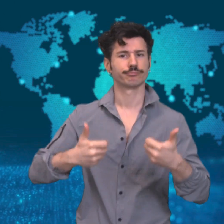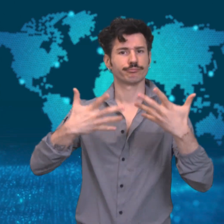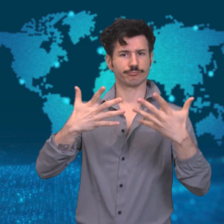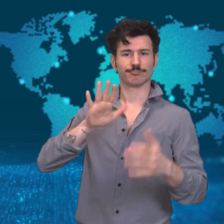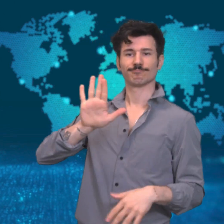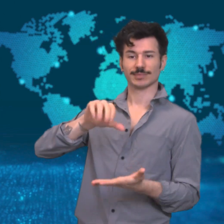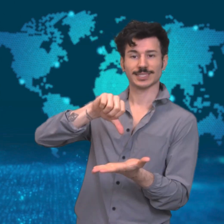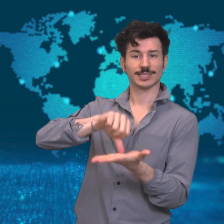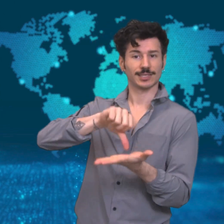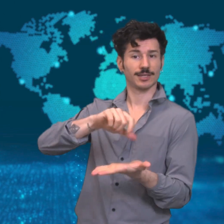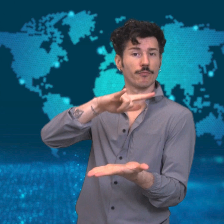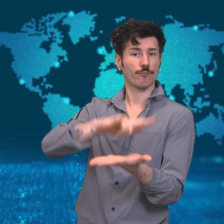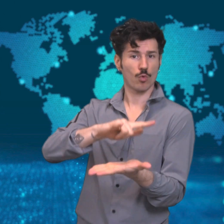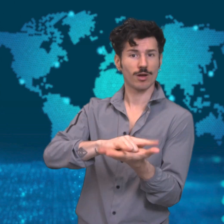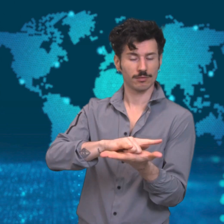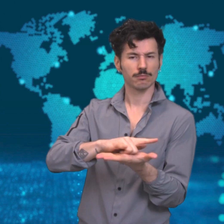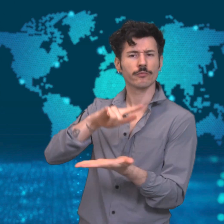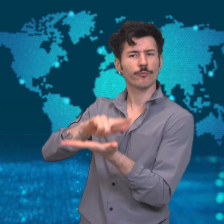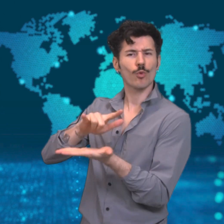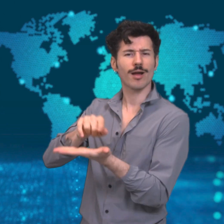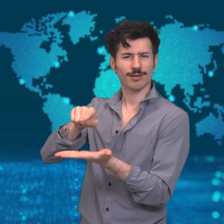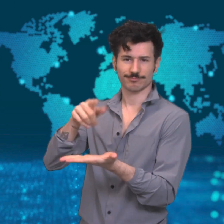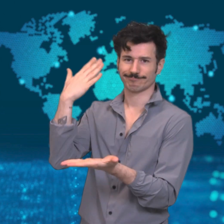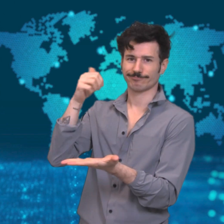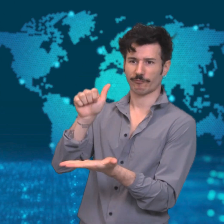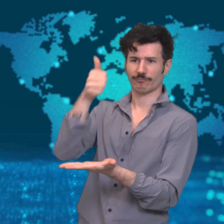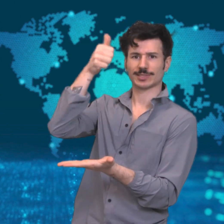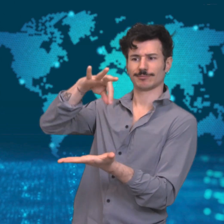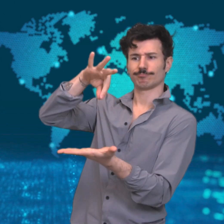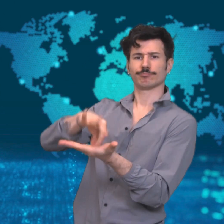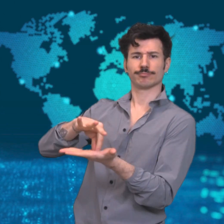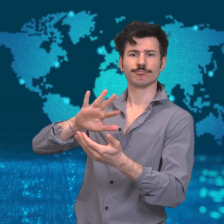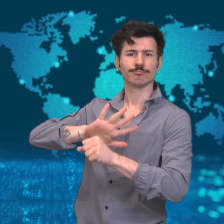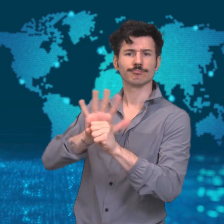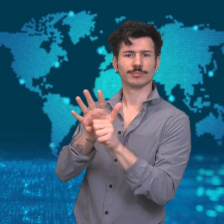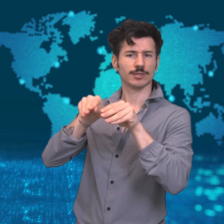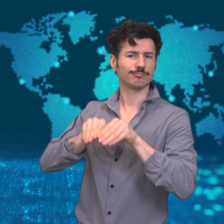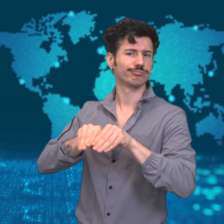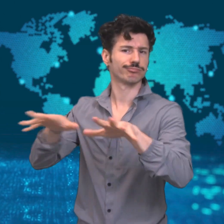death toll in the city of Wuhan, the epicenter of the